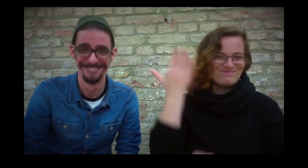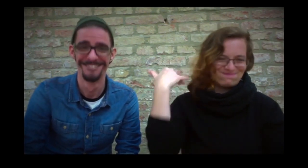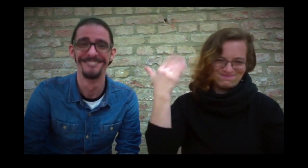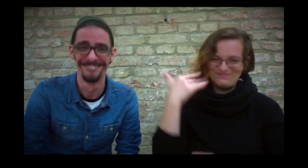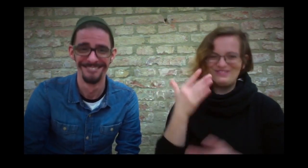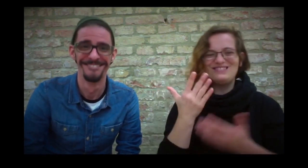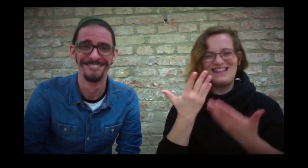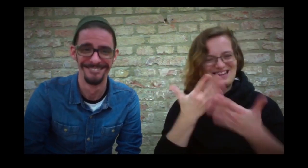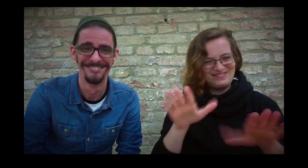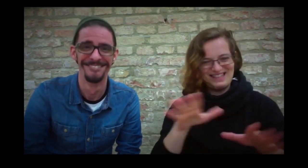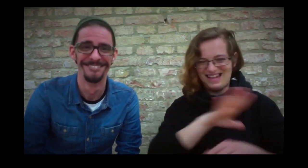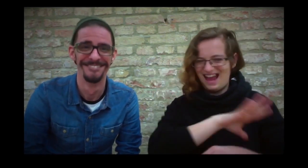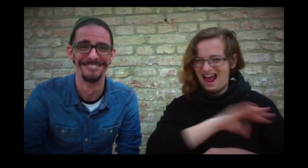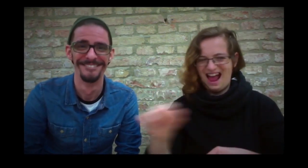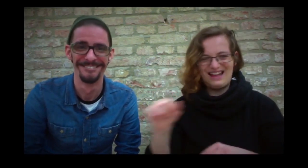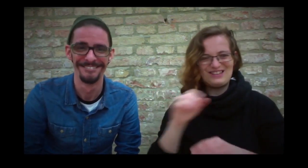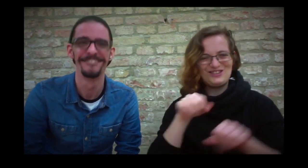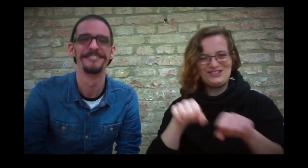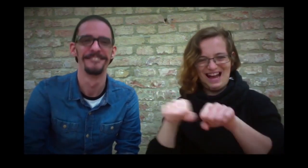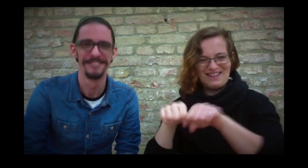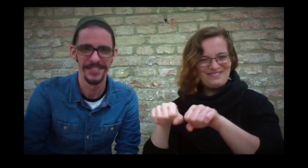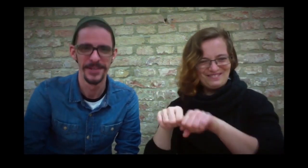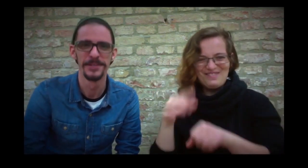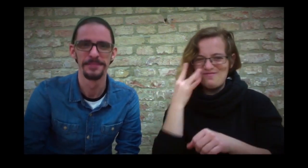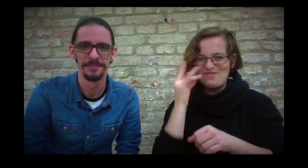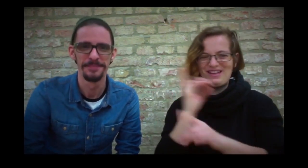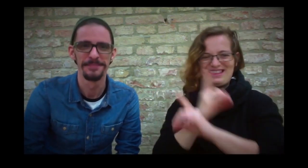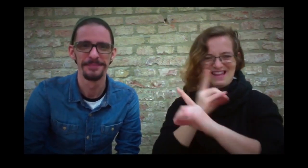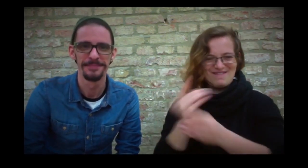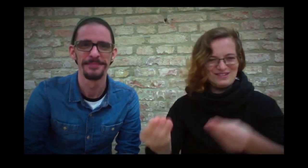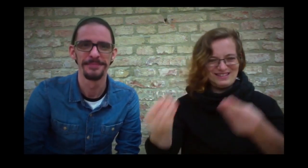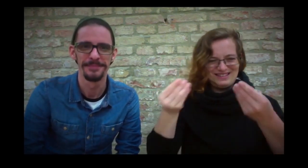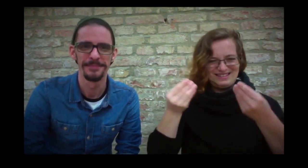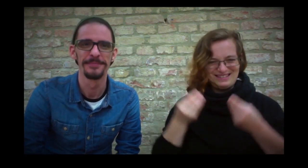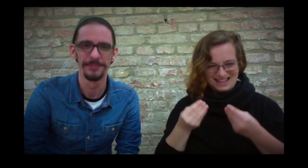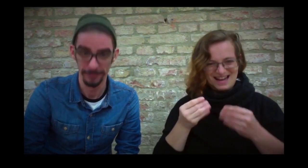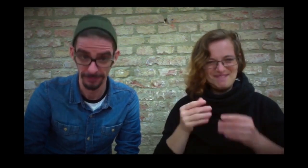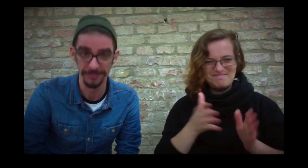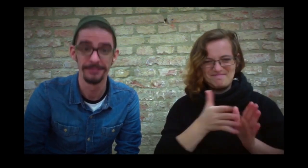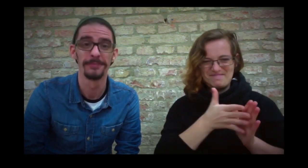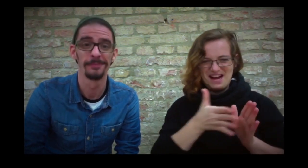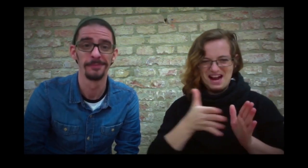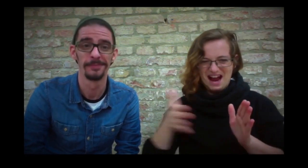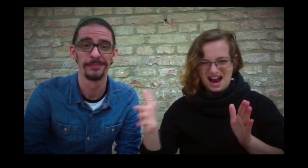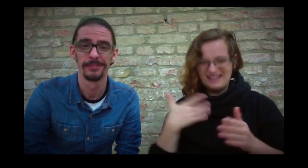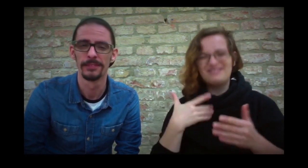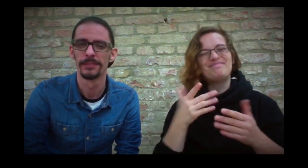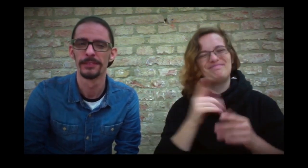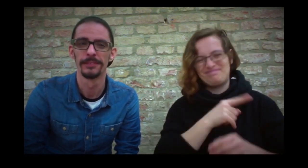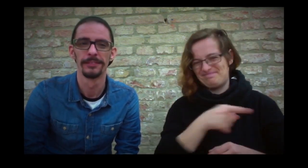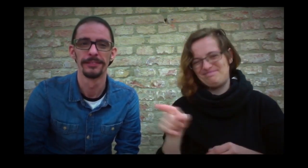I watched every single season. A friend of mine she borrowed the complete CHARMED DVD collection.